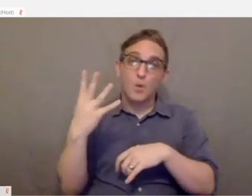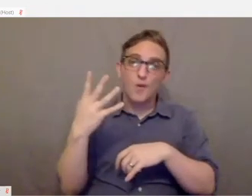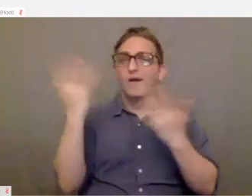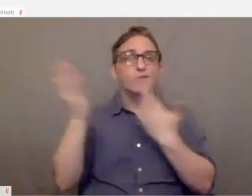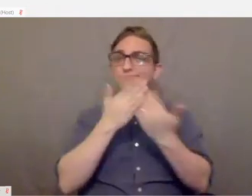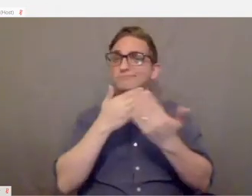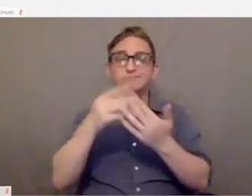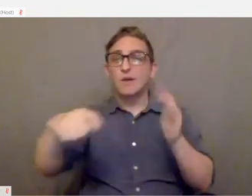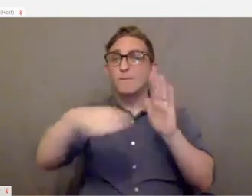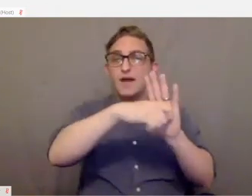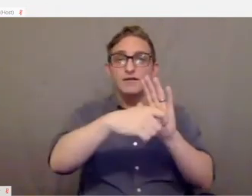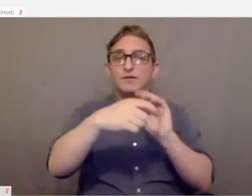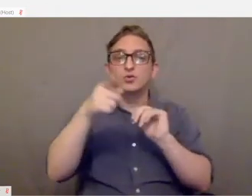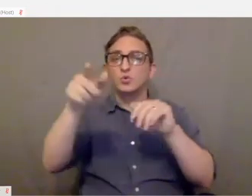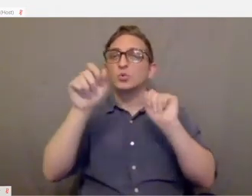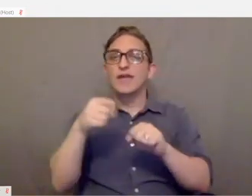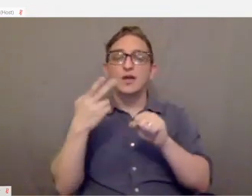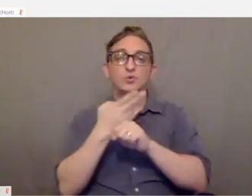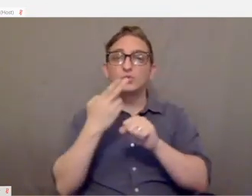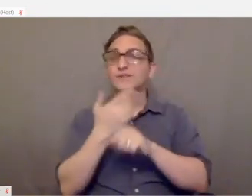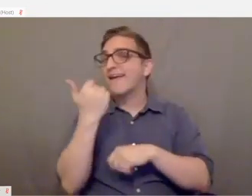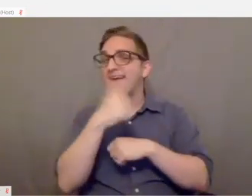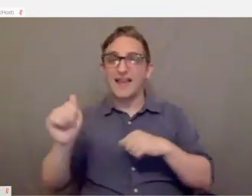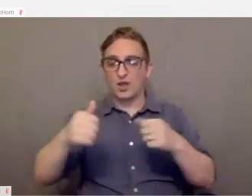you to use any controller with any of those platforms.